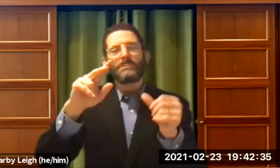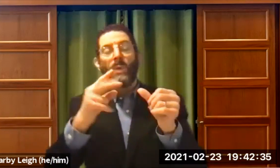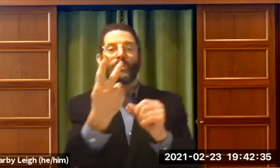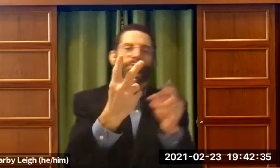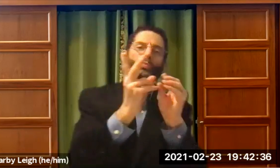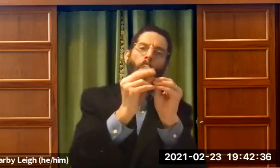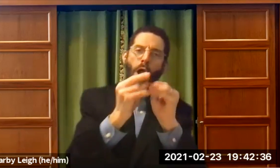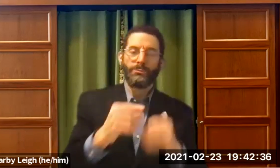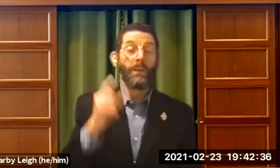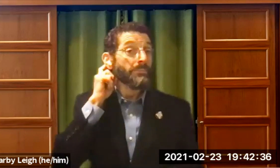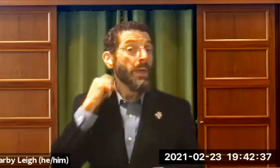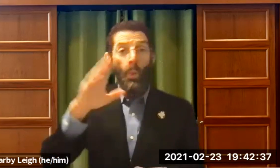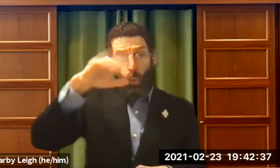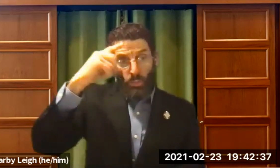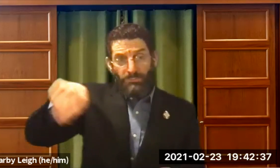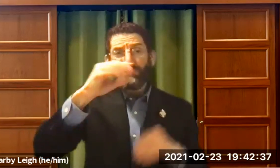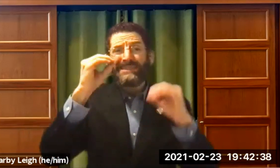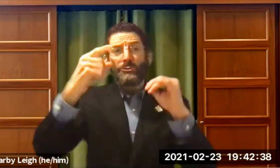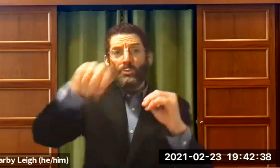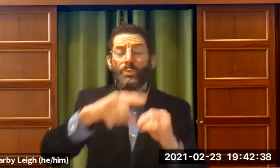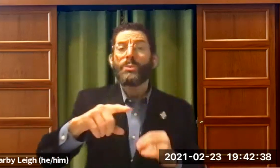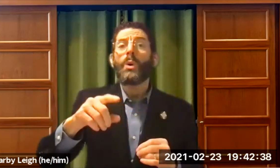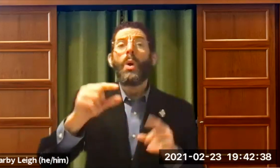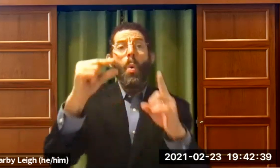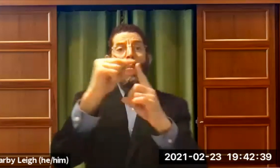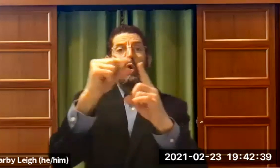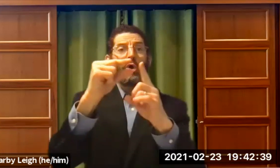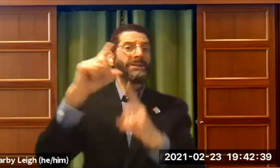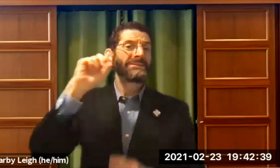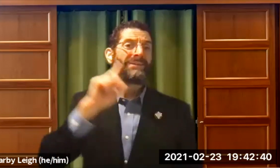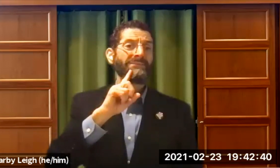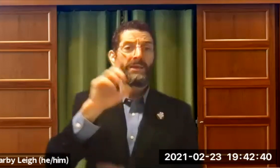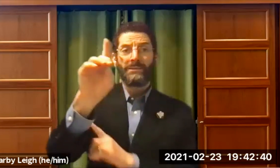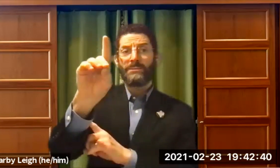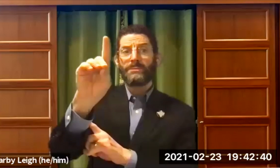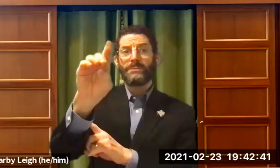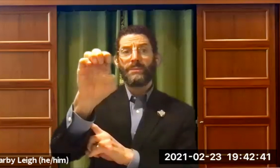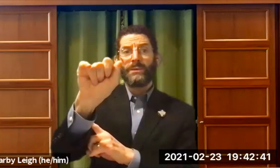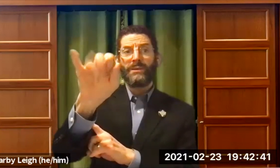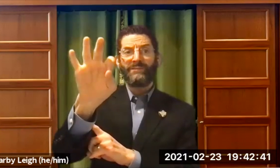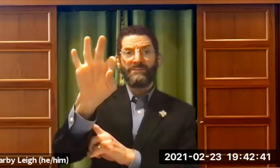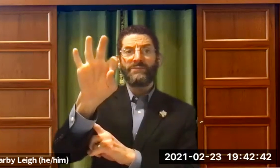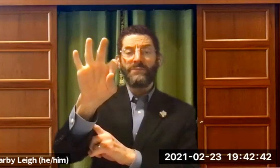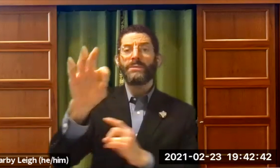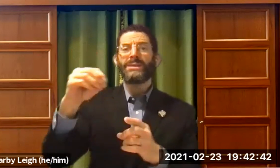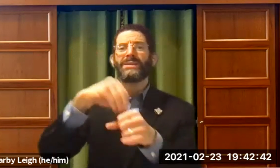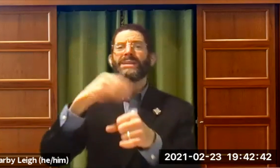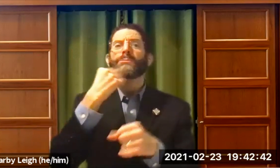The third point, well maybe there's two more. Some of you may know the word deaf, DE